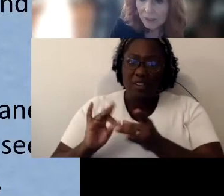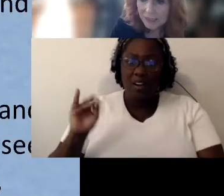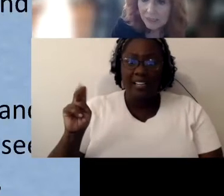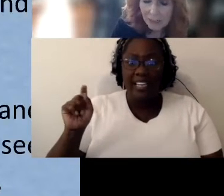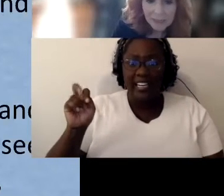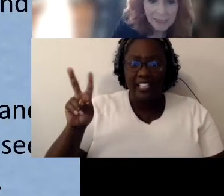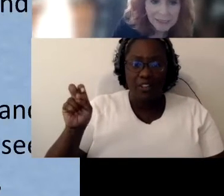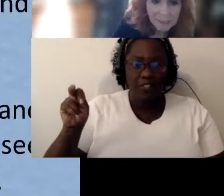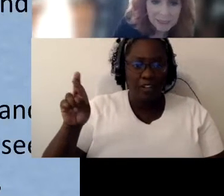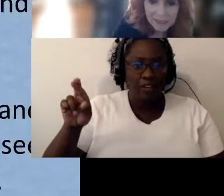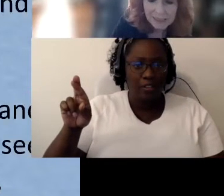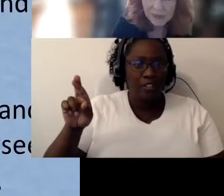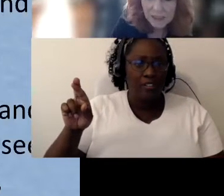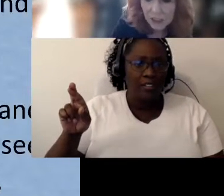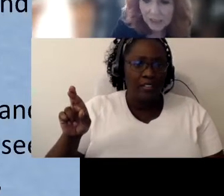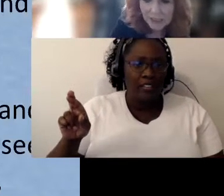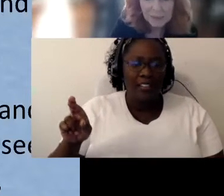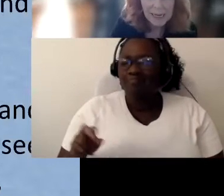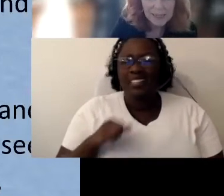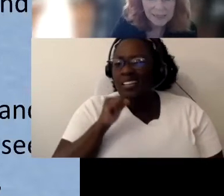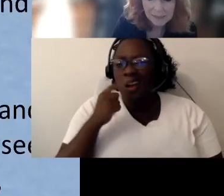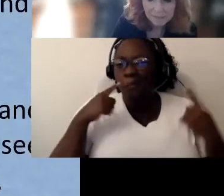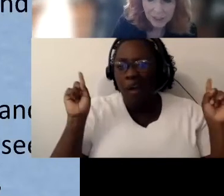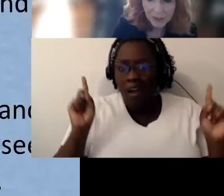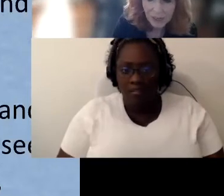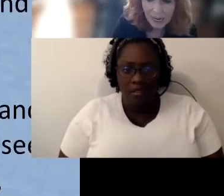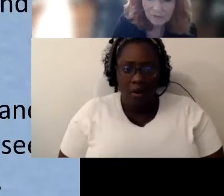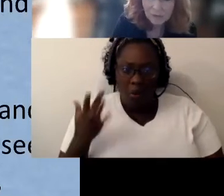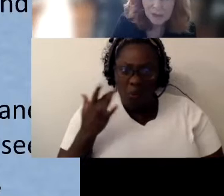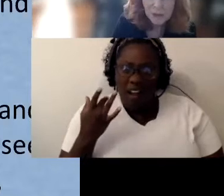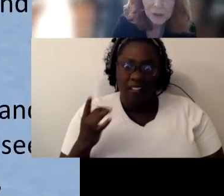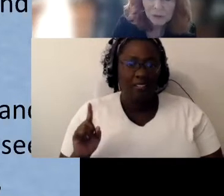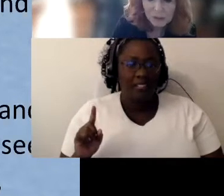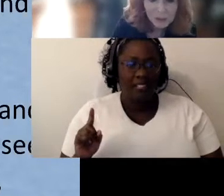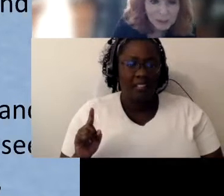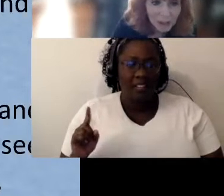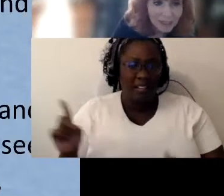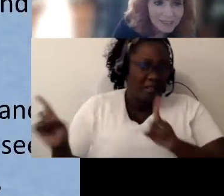a good idea, because they're in the child's space, you know, they have to be too close to the